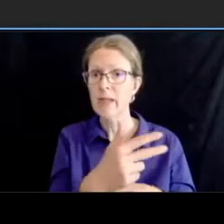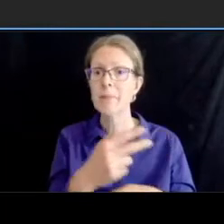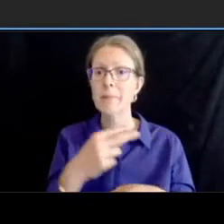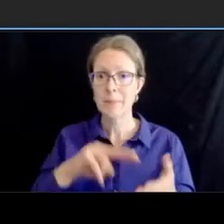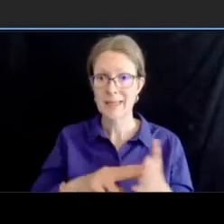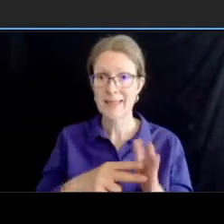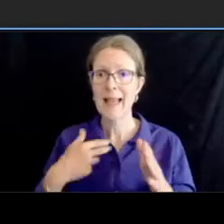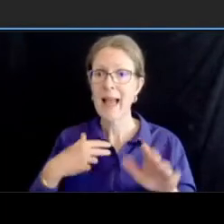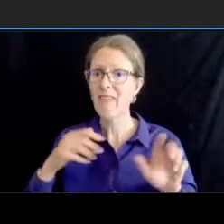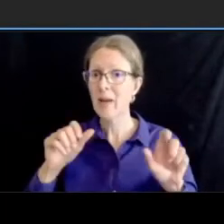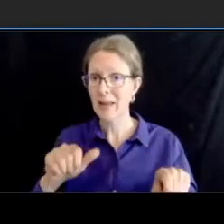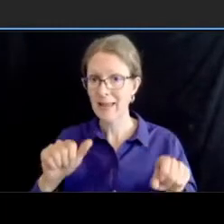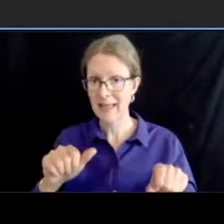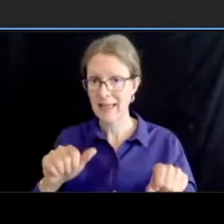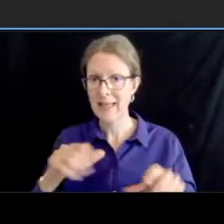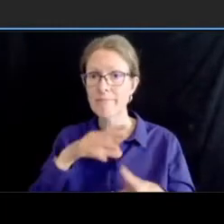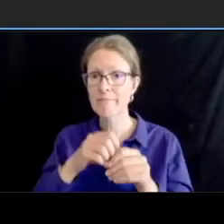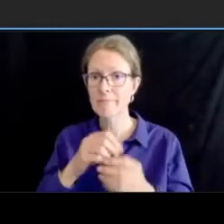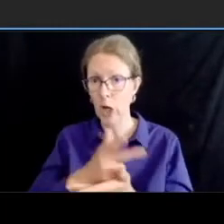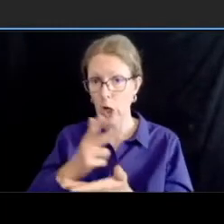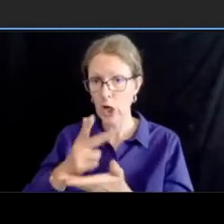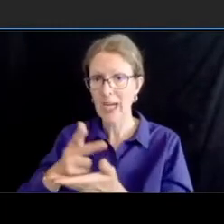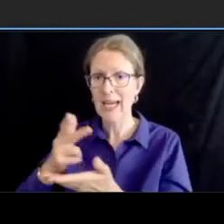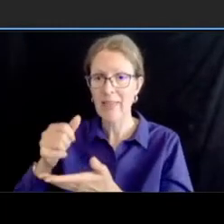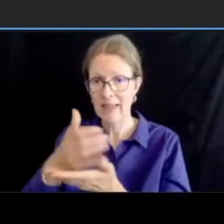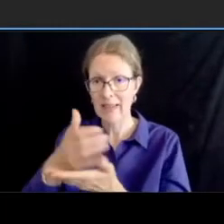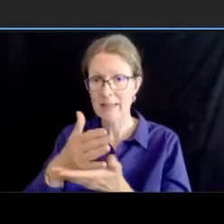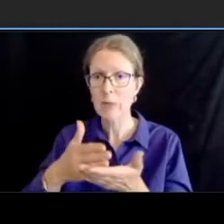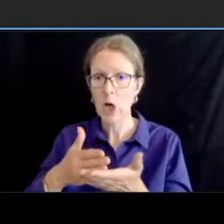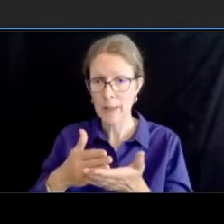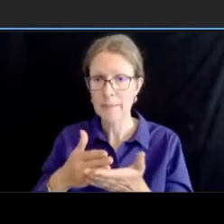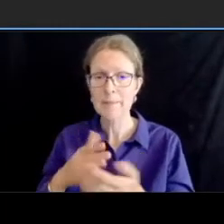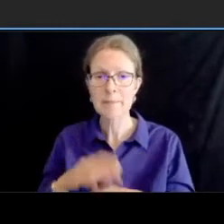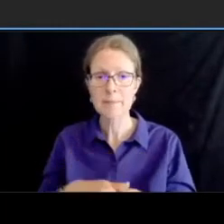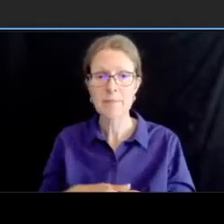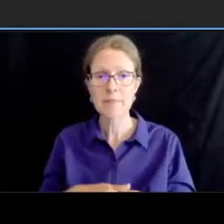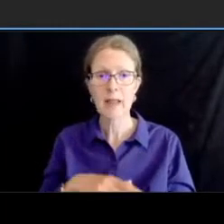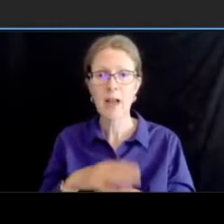and we're again showing that on the eastbound curb